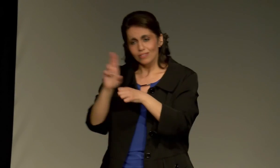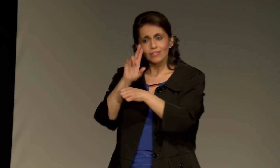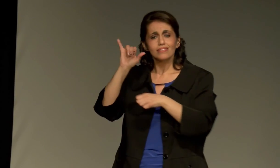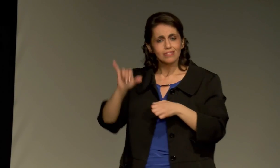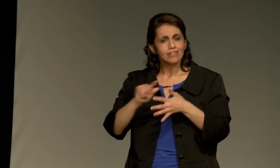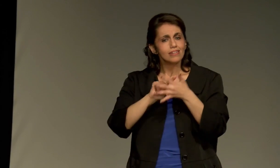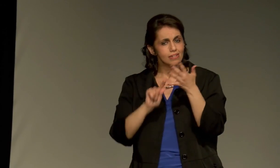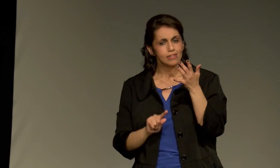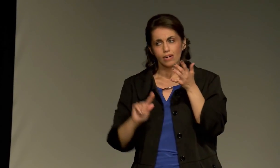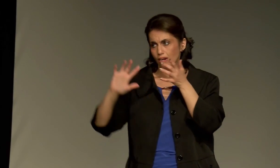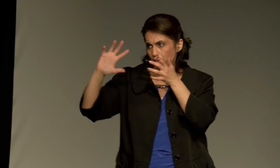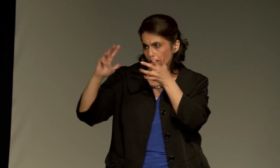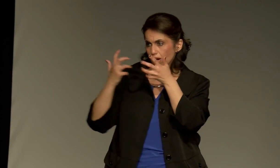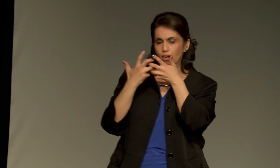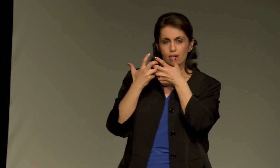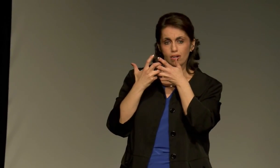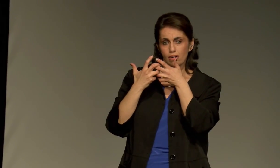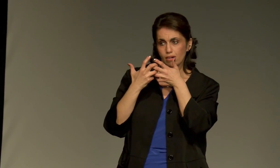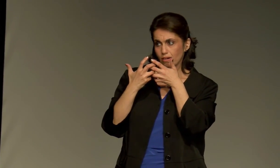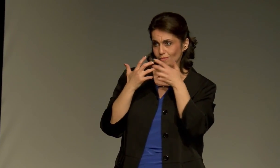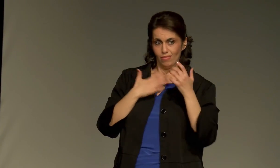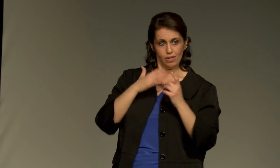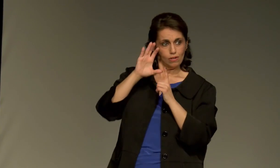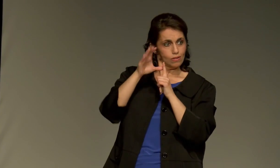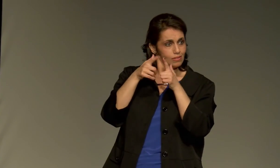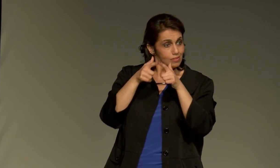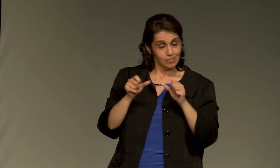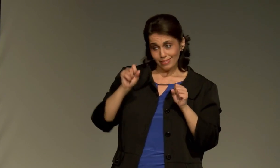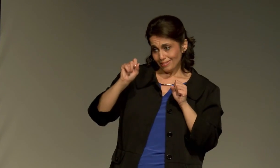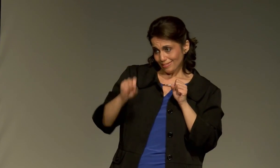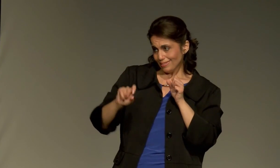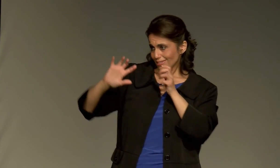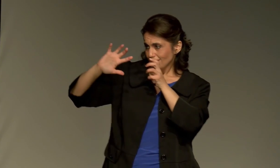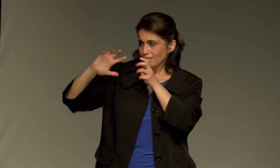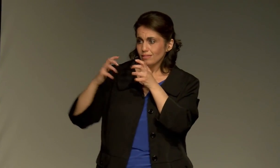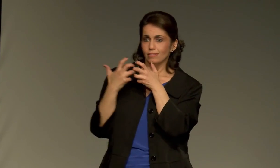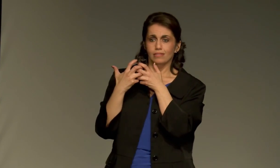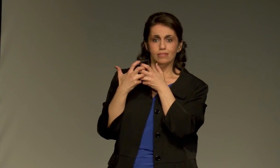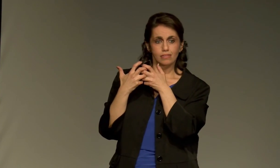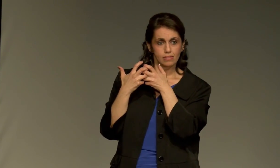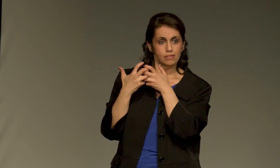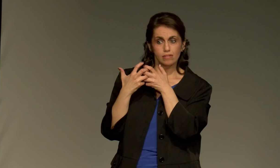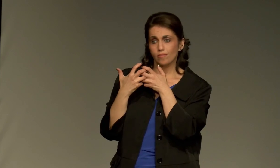If the deaf person and uses his or her own voice and attempts to lip read, fine, do it that way.